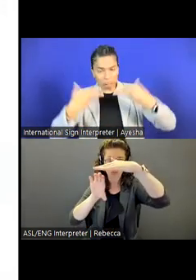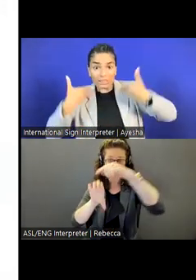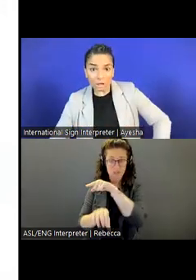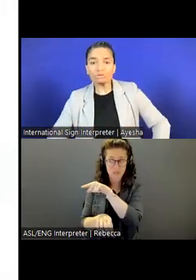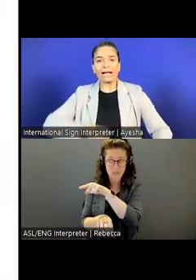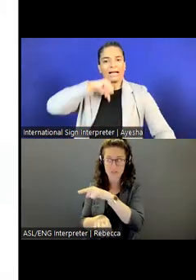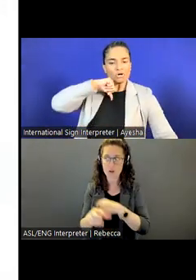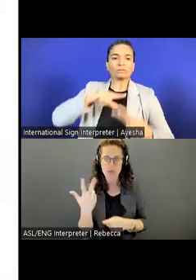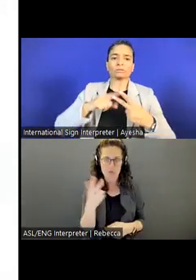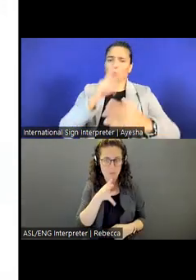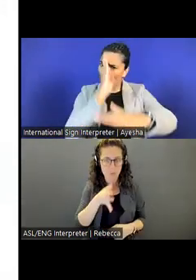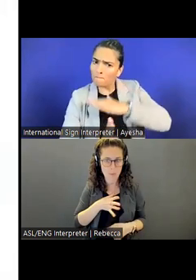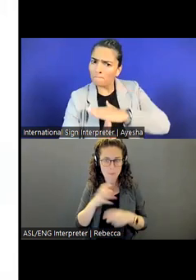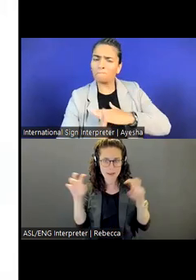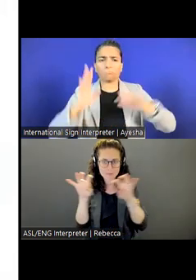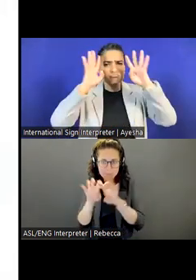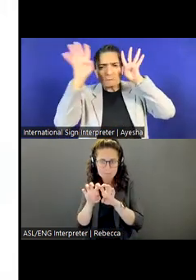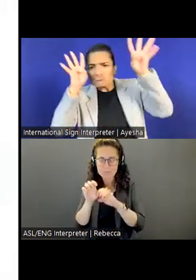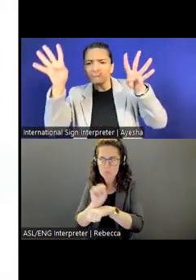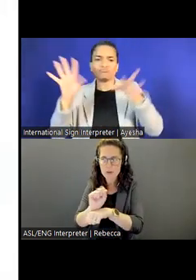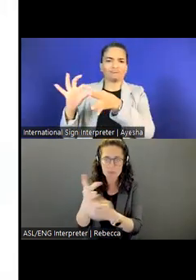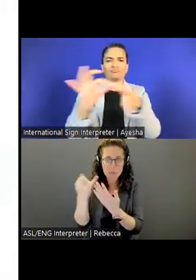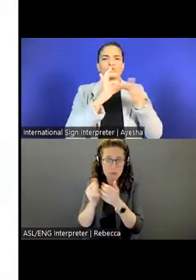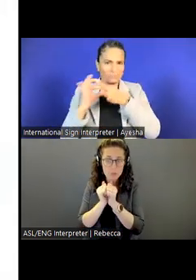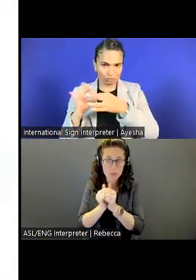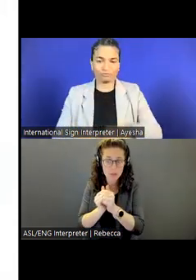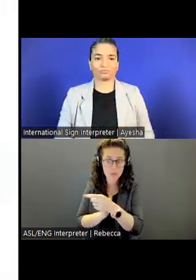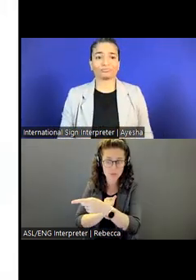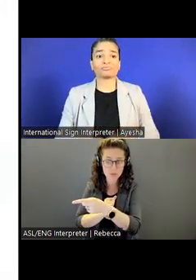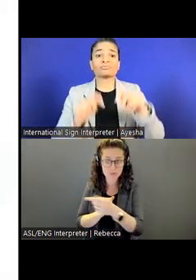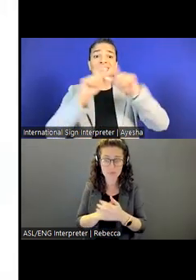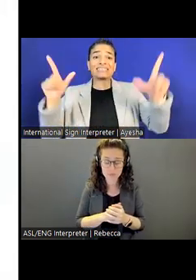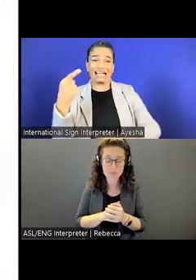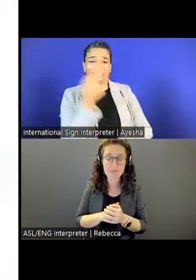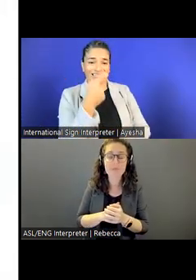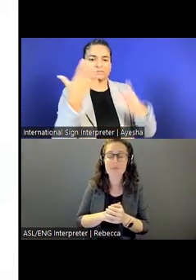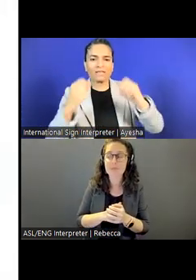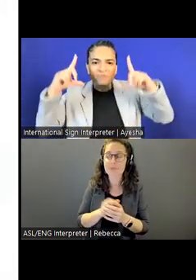women working on a project together. They are all smiling.